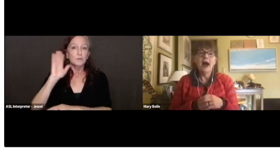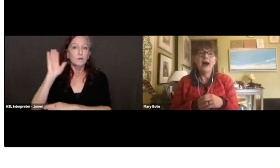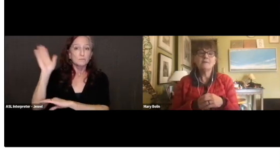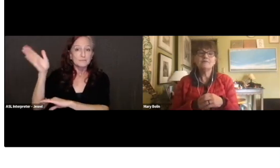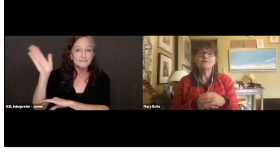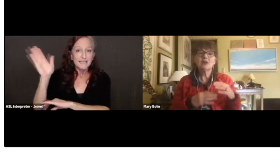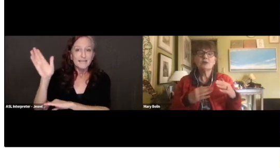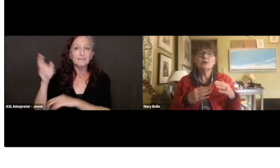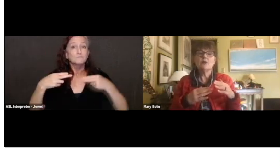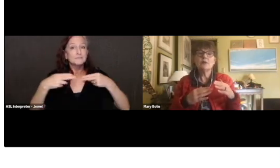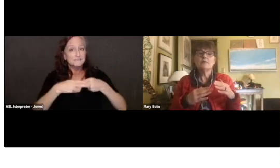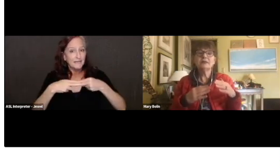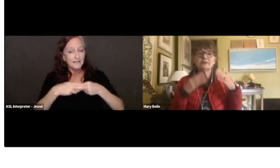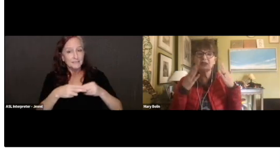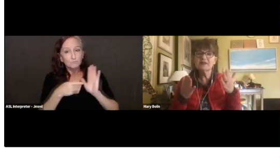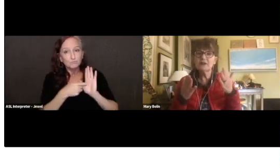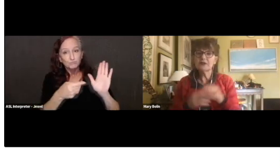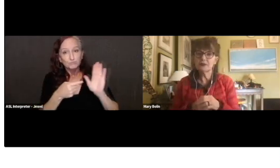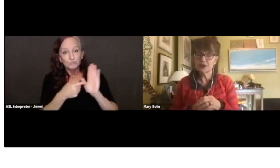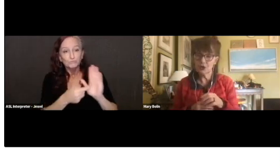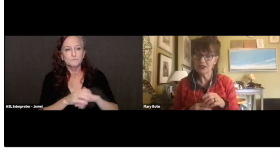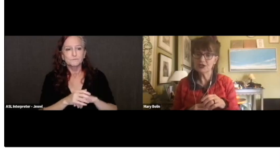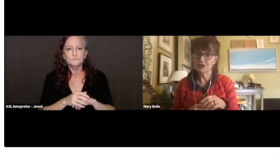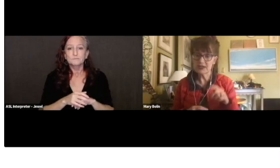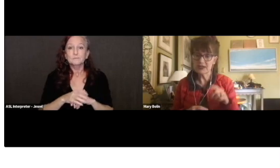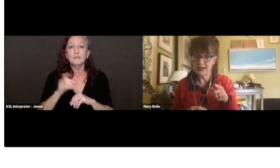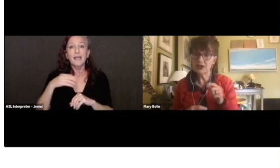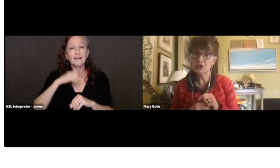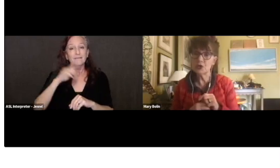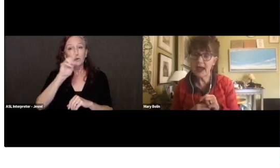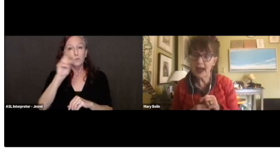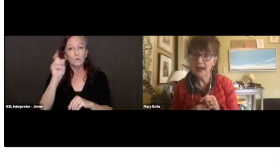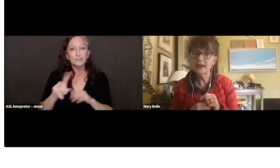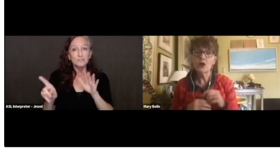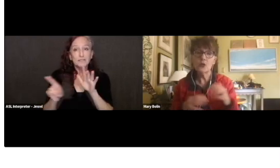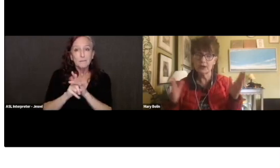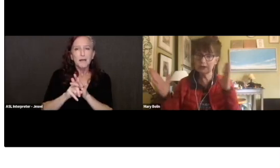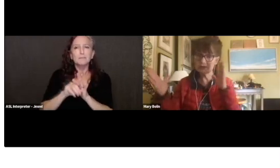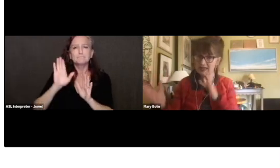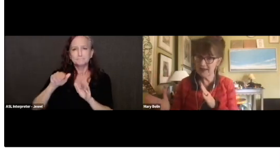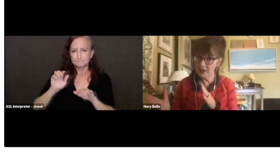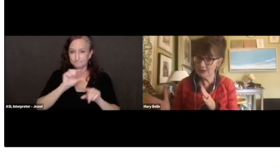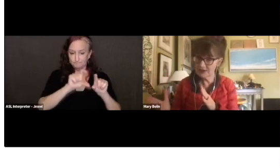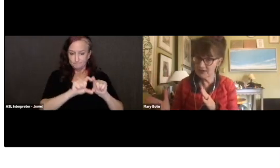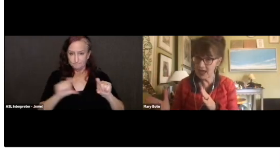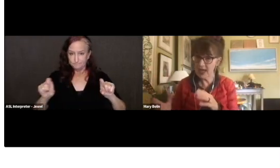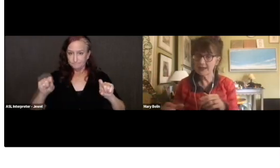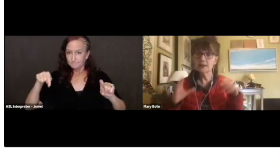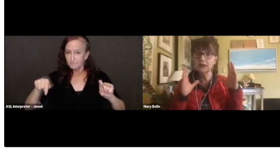Please feel free to put your questions in the Q&A. We'll save those to the end.